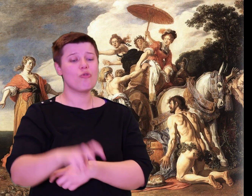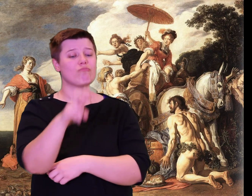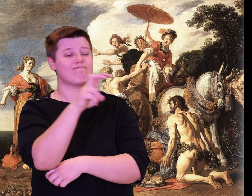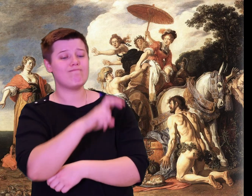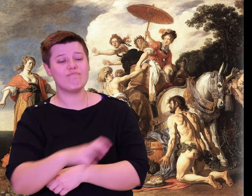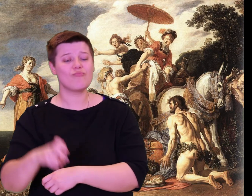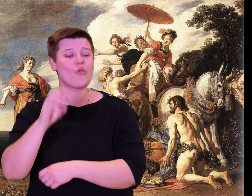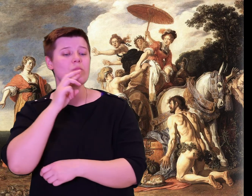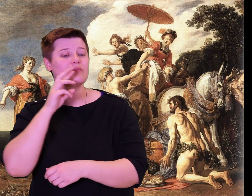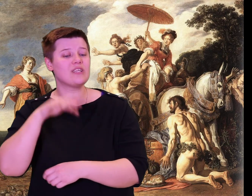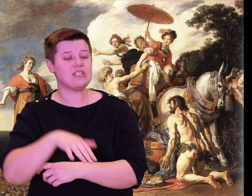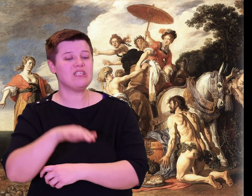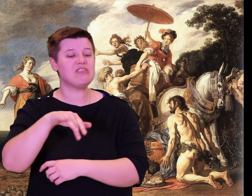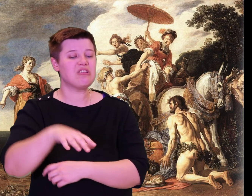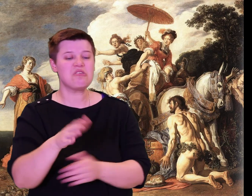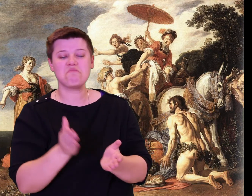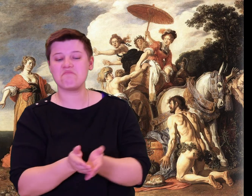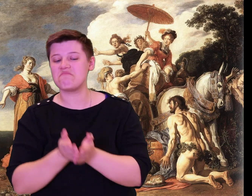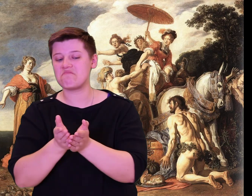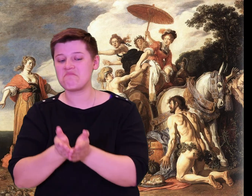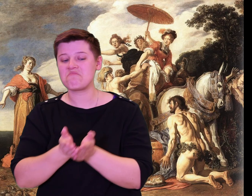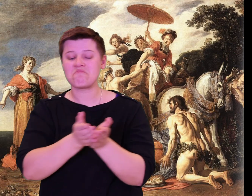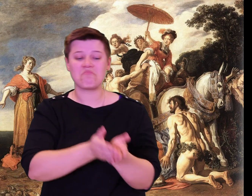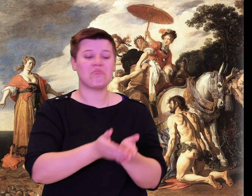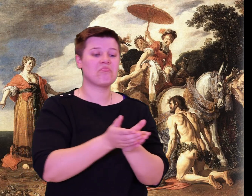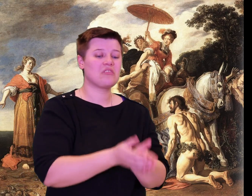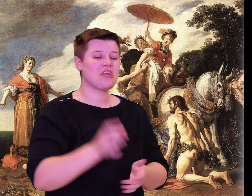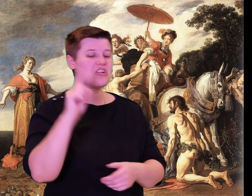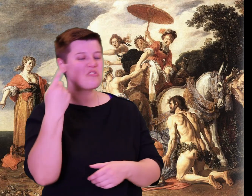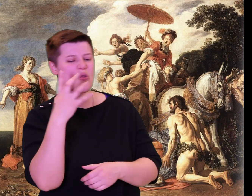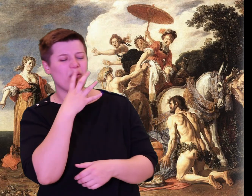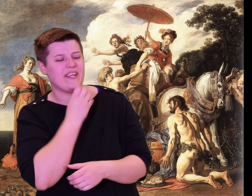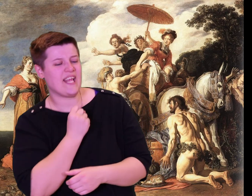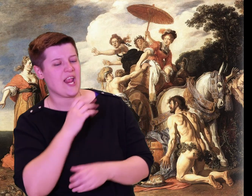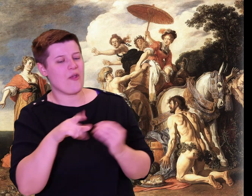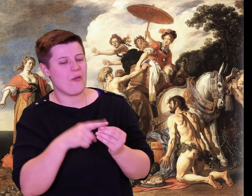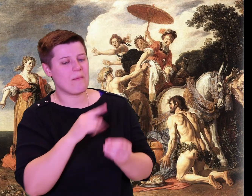The captain of a crew of merchant sailors, you roam around at sea and only care